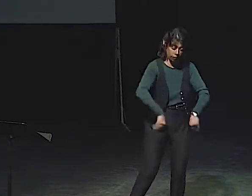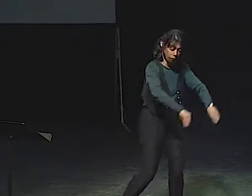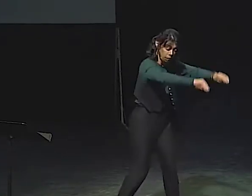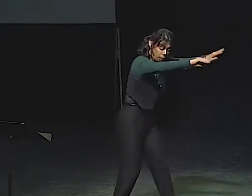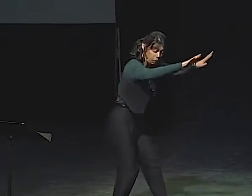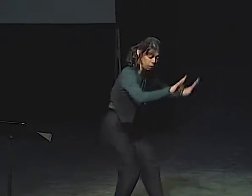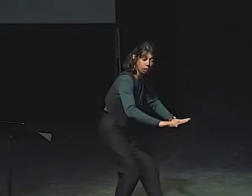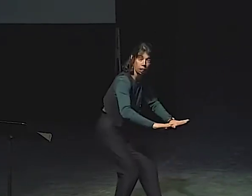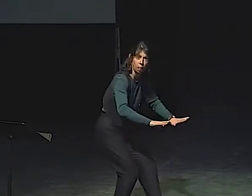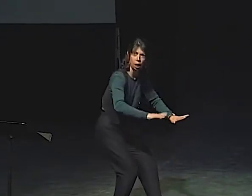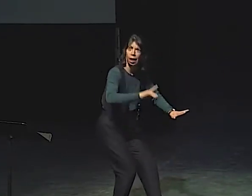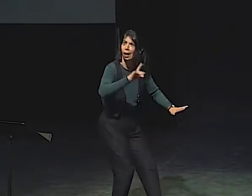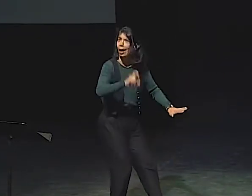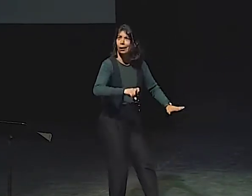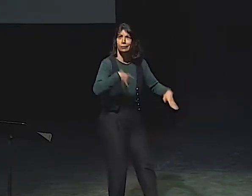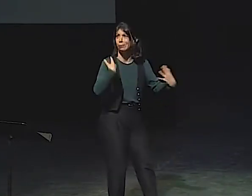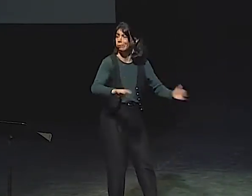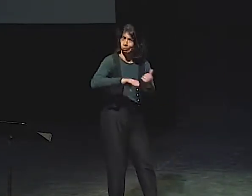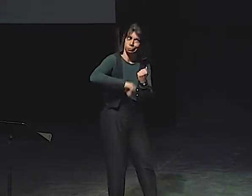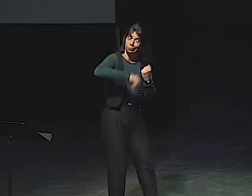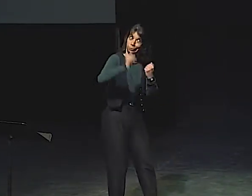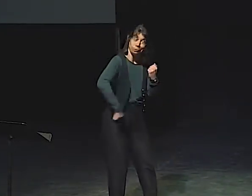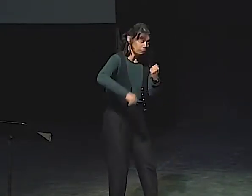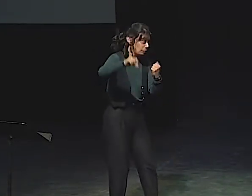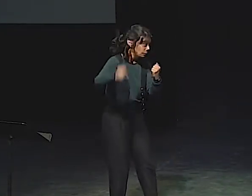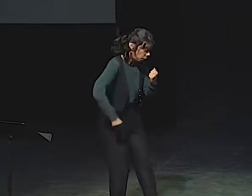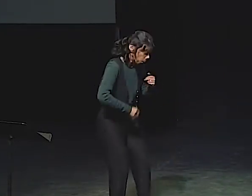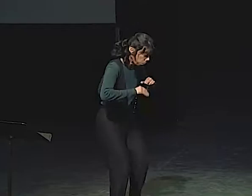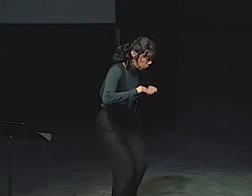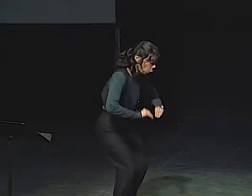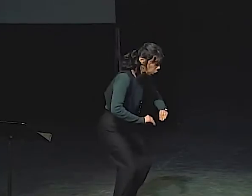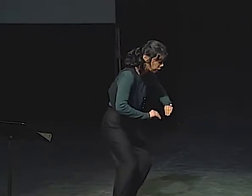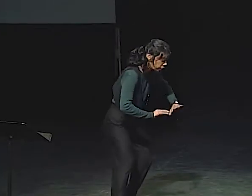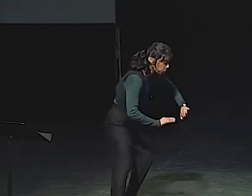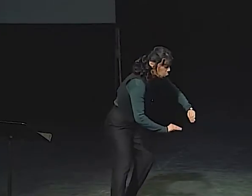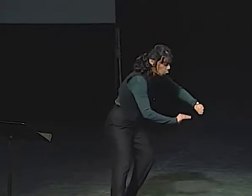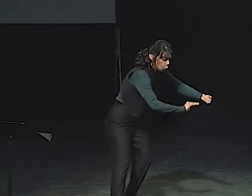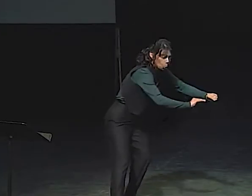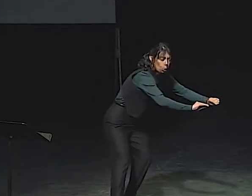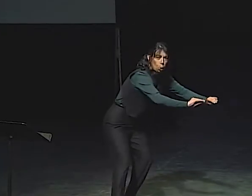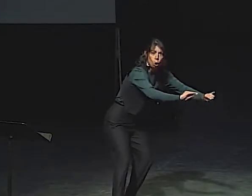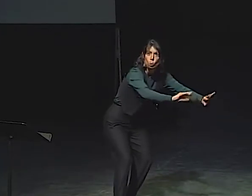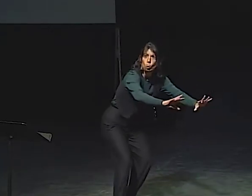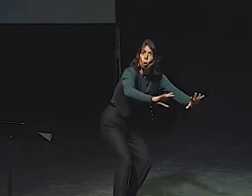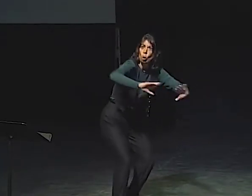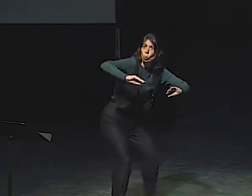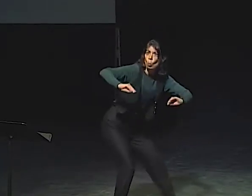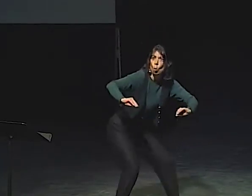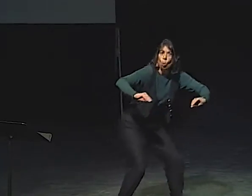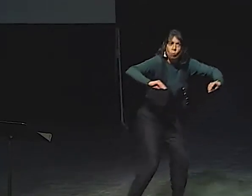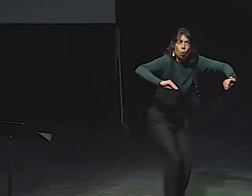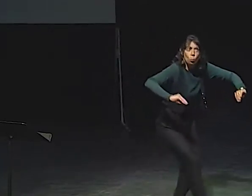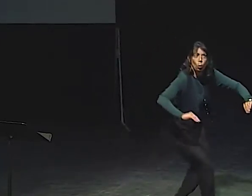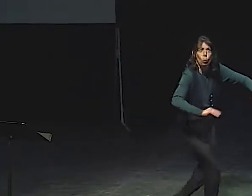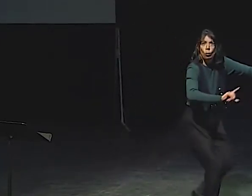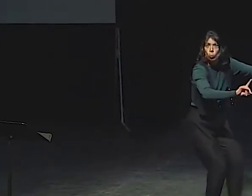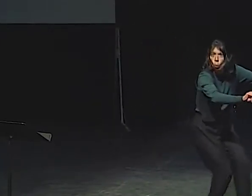EVERYTHING HAS TO BE PERFECT. THE TOWEL HAS TO BE LAID DOWN. OH, SUCH AN EXAGGERATION.